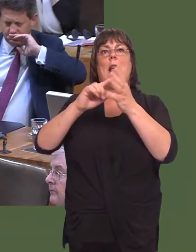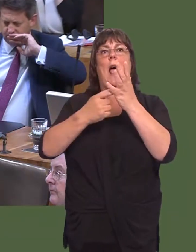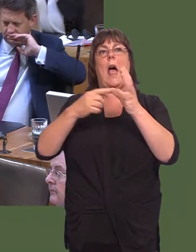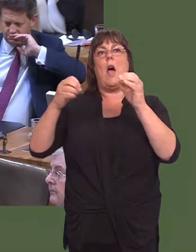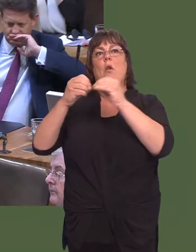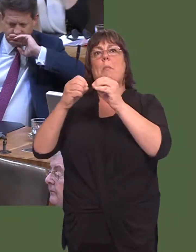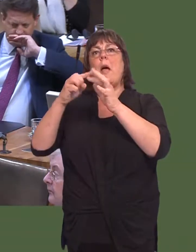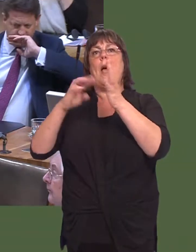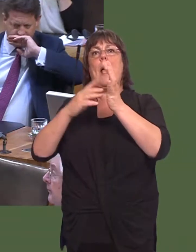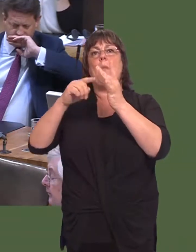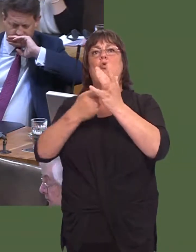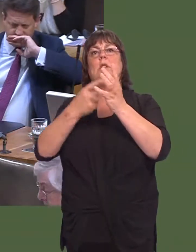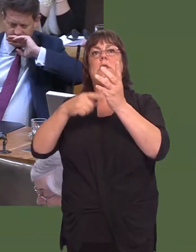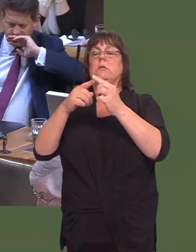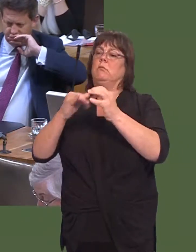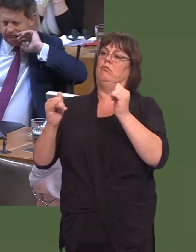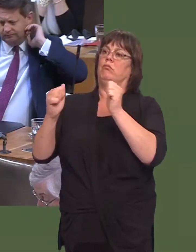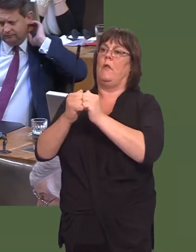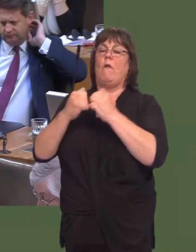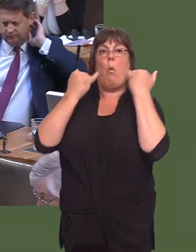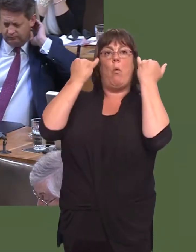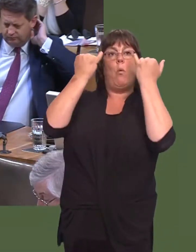And we know that lamb is exported around the world.